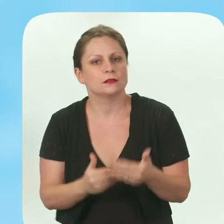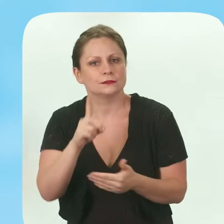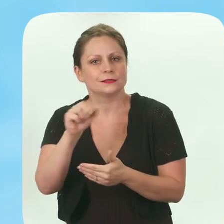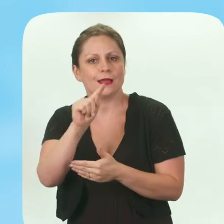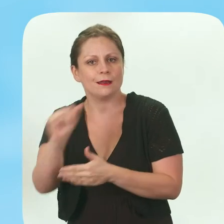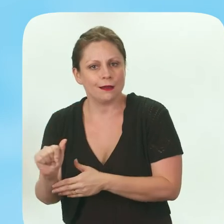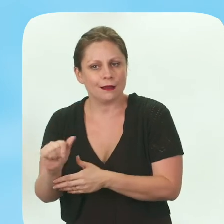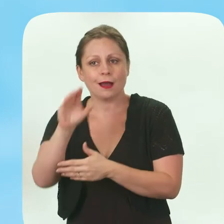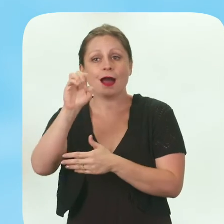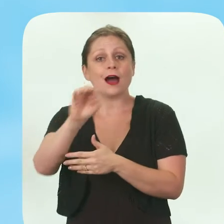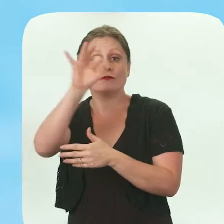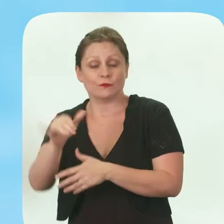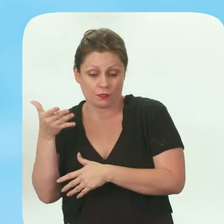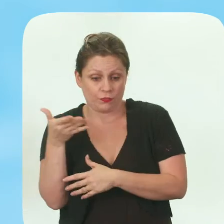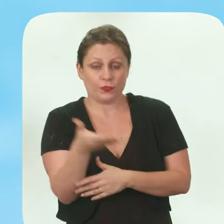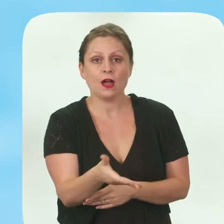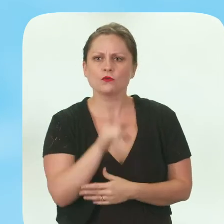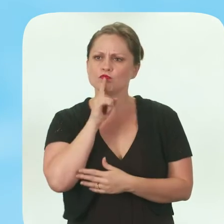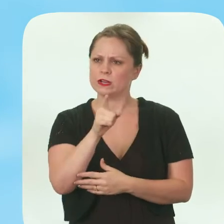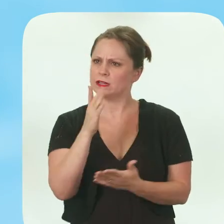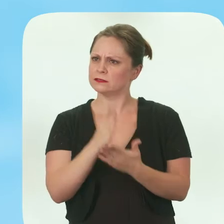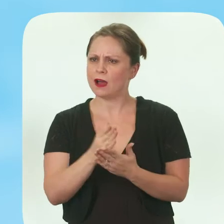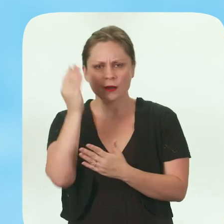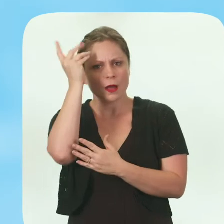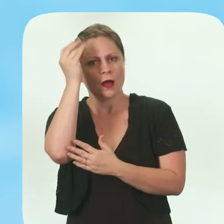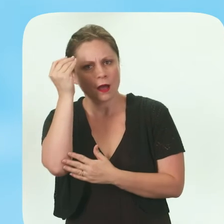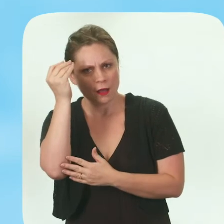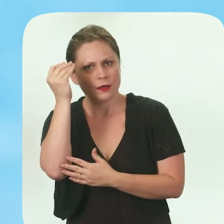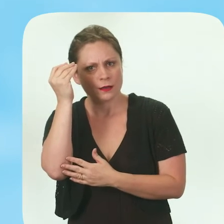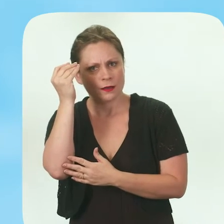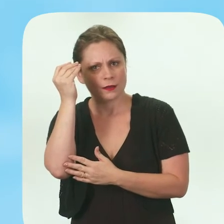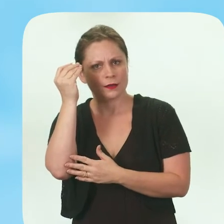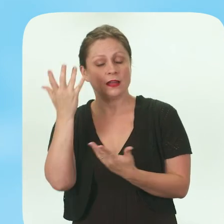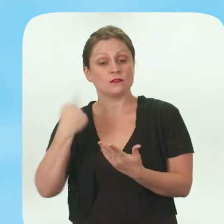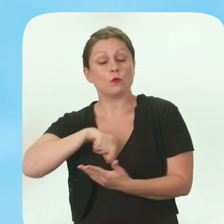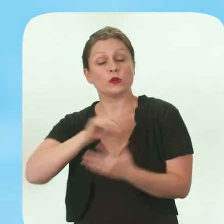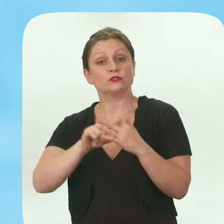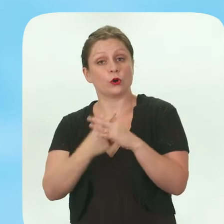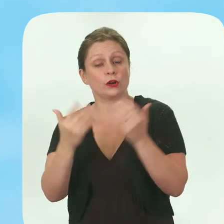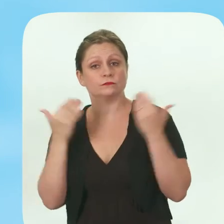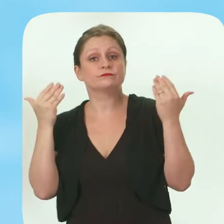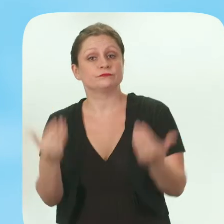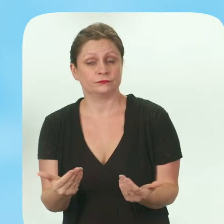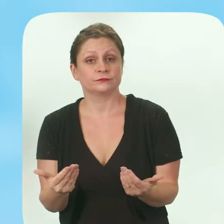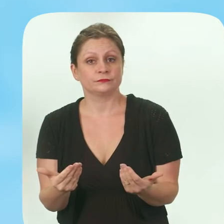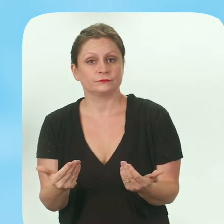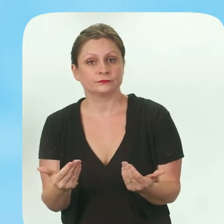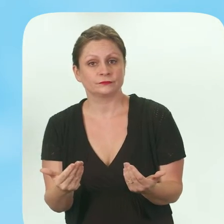And because of her presence at the meeting, we really stopped and considered that. And we've acted on that as well.